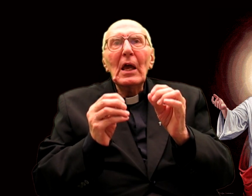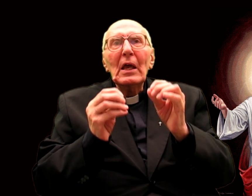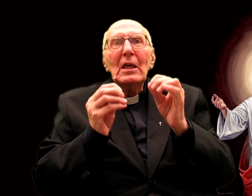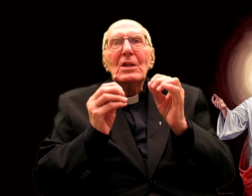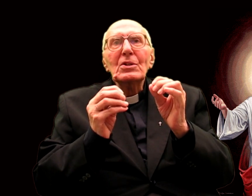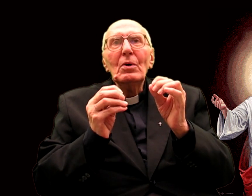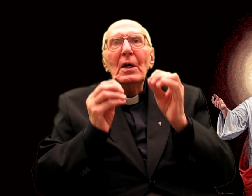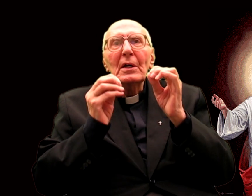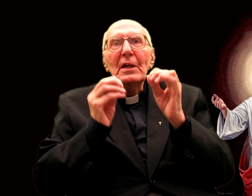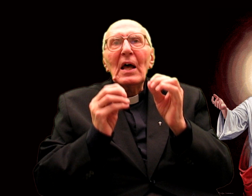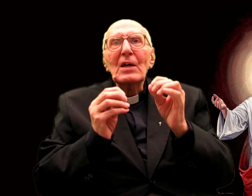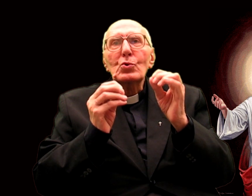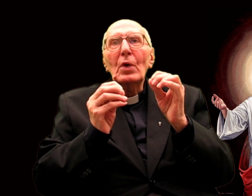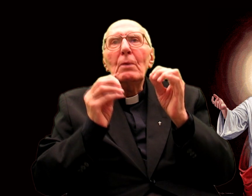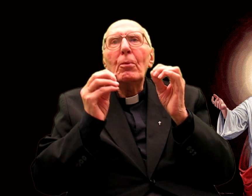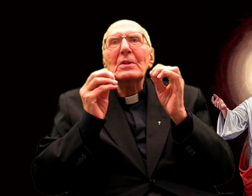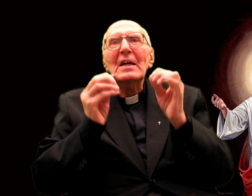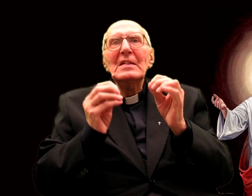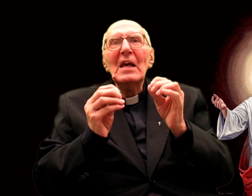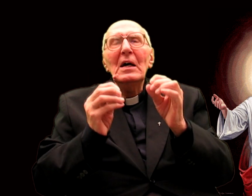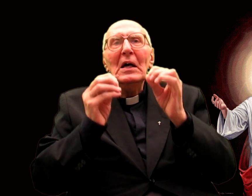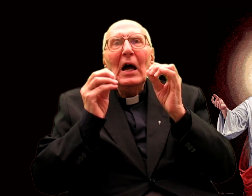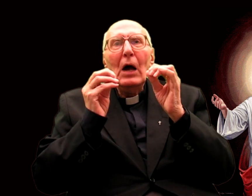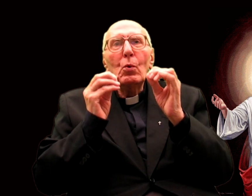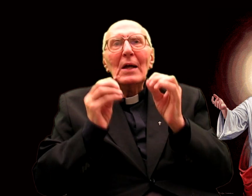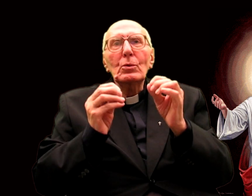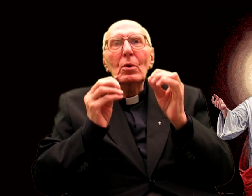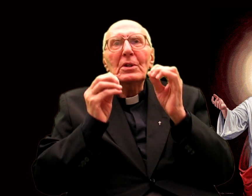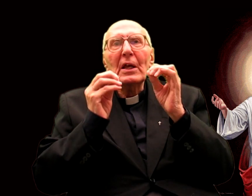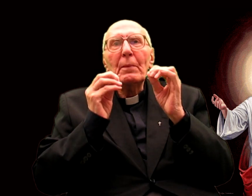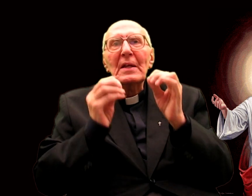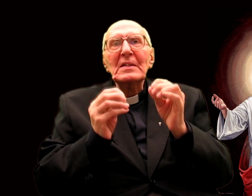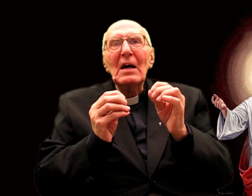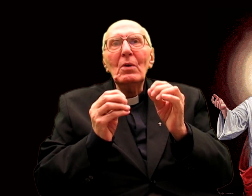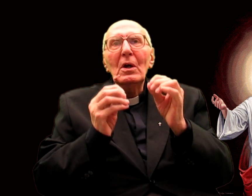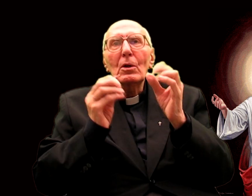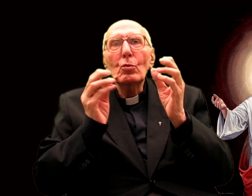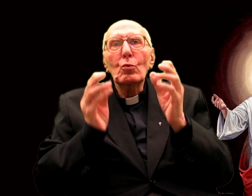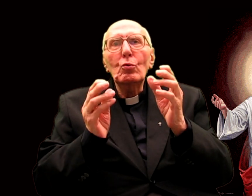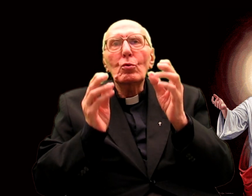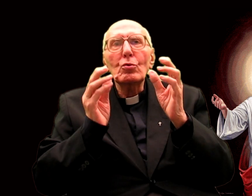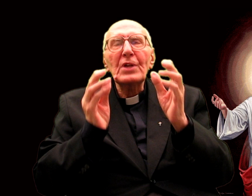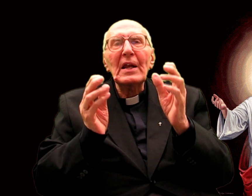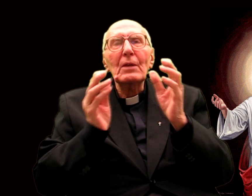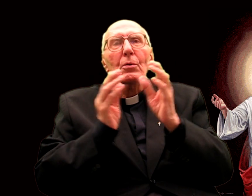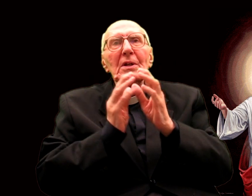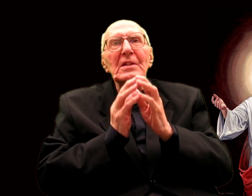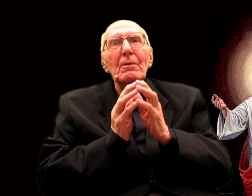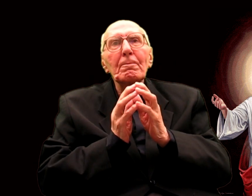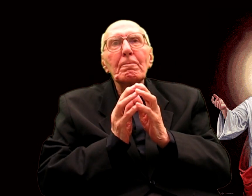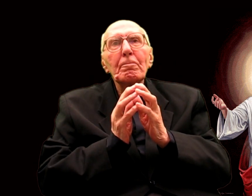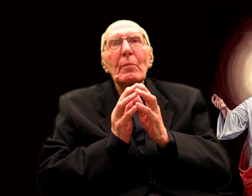and this is what gives its importance to the act of reparation in the cult of the Sacred Heart.